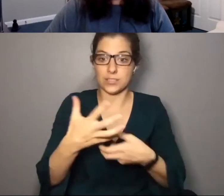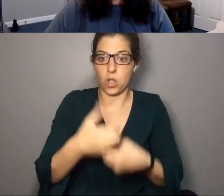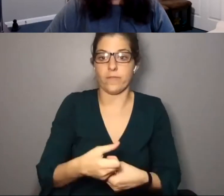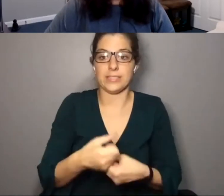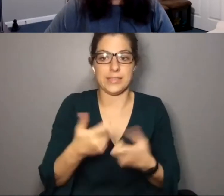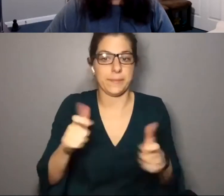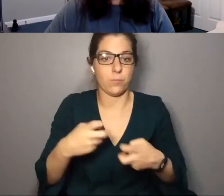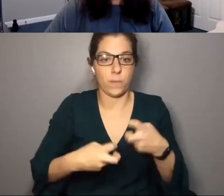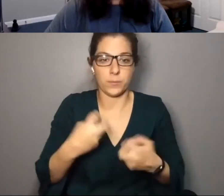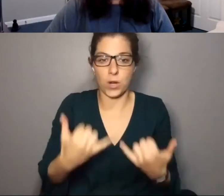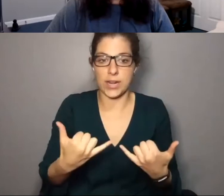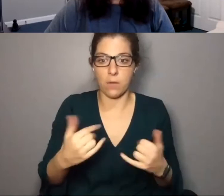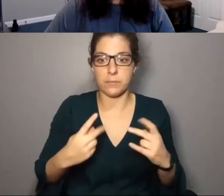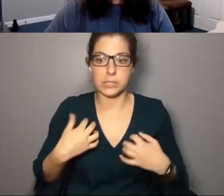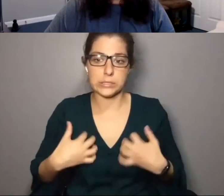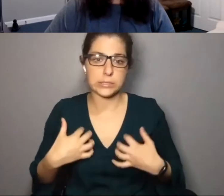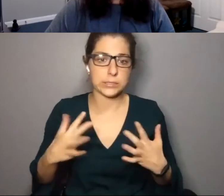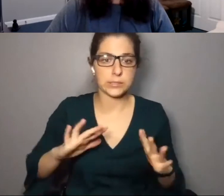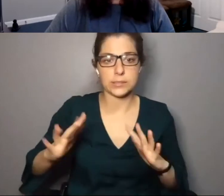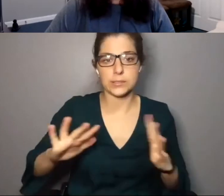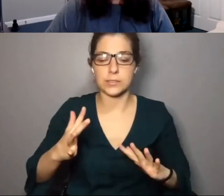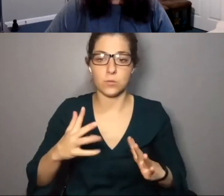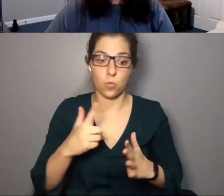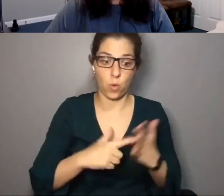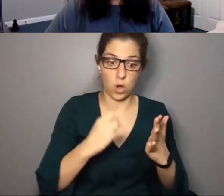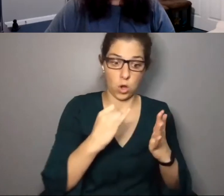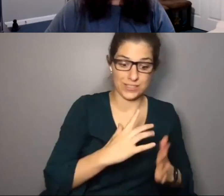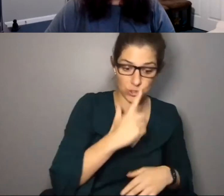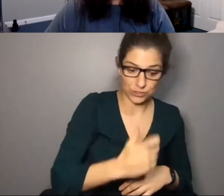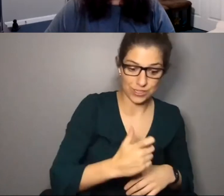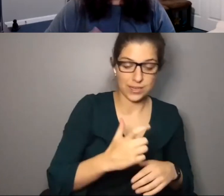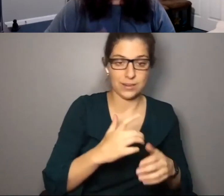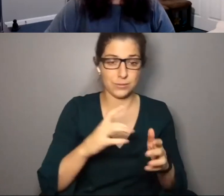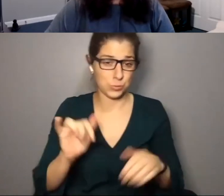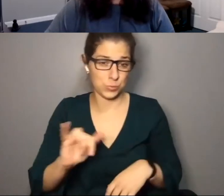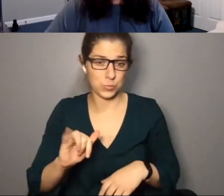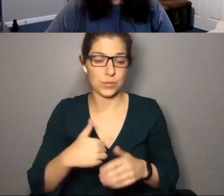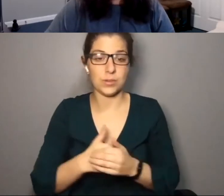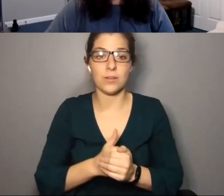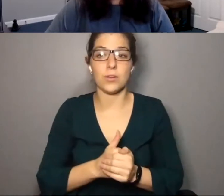. Audience confidence seems to be the big problem, as much as what artists are interested in. Right now